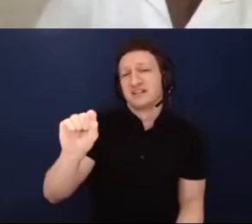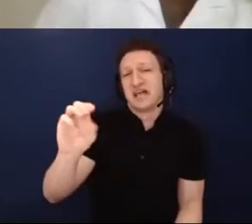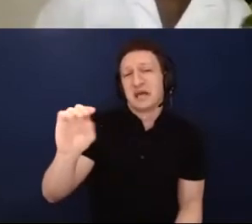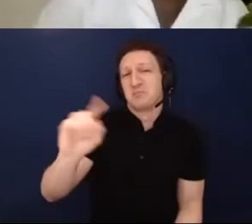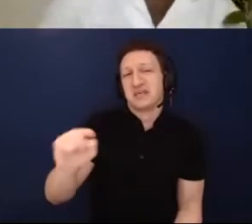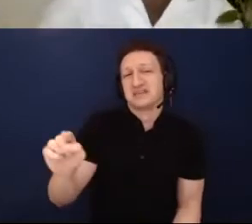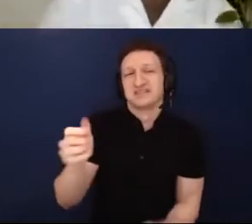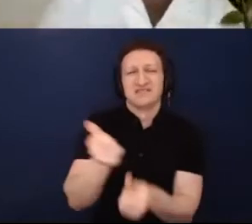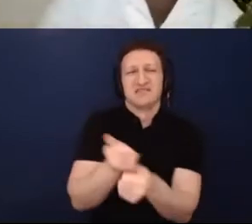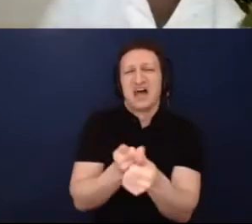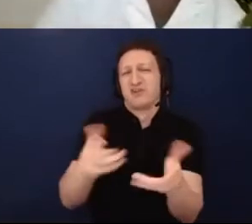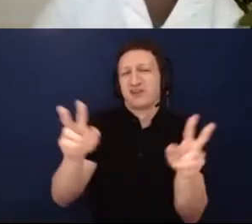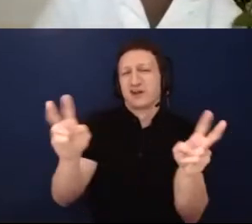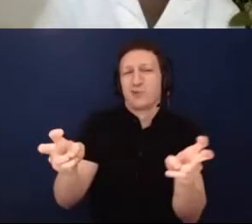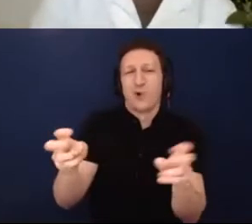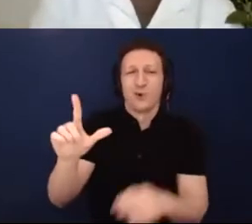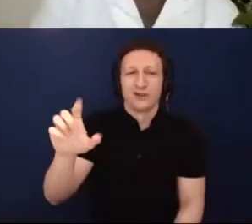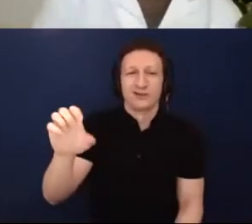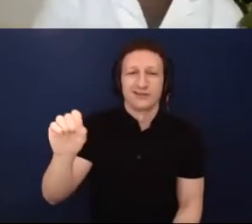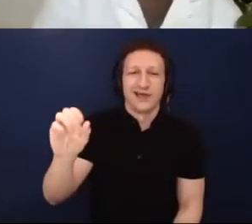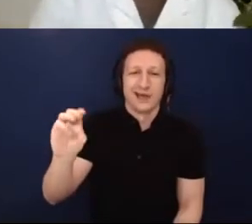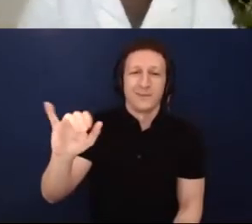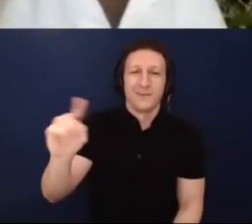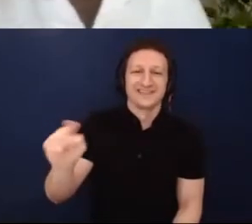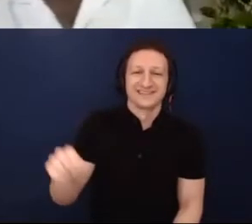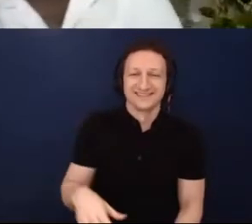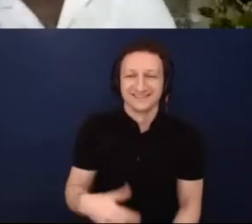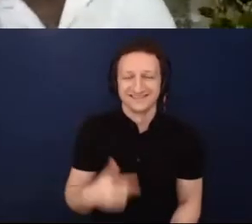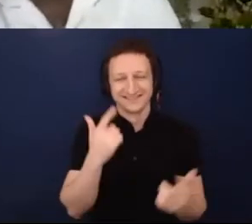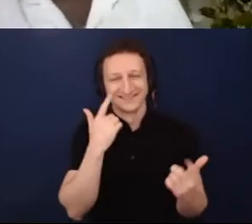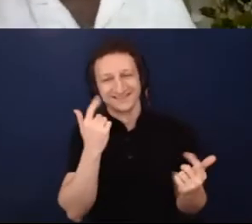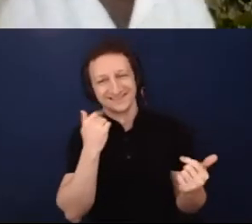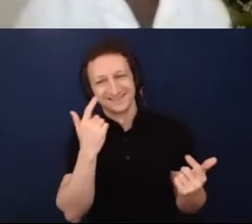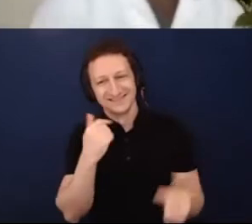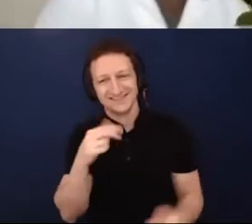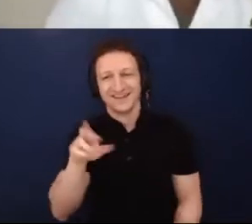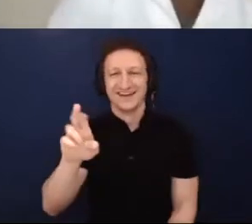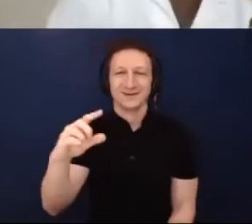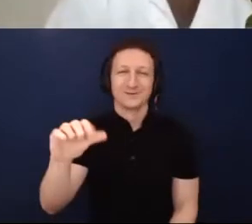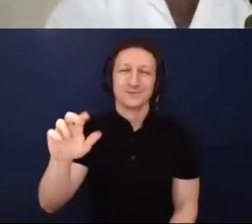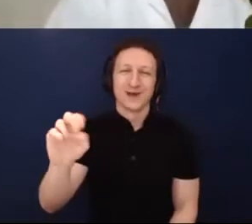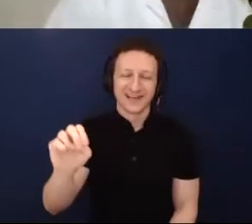Thank you Jerron. This is the moment for us to treat it as an opportunity to be